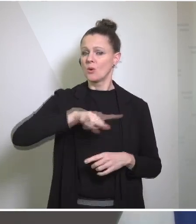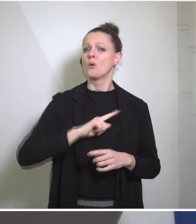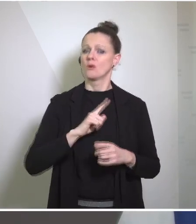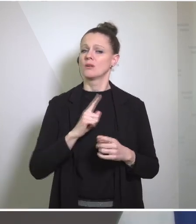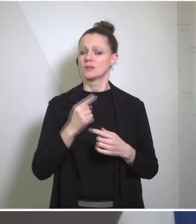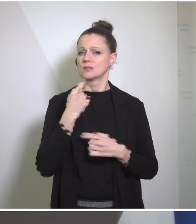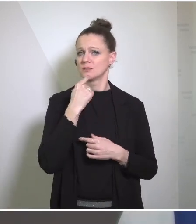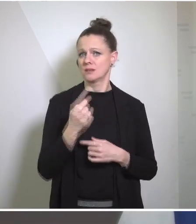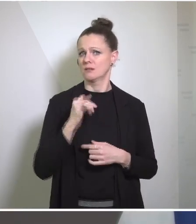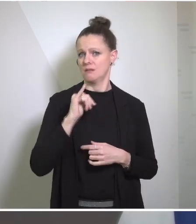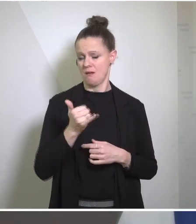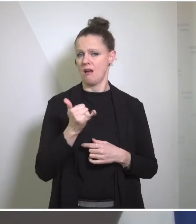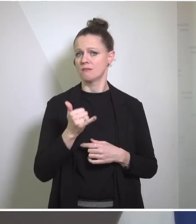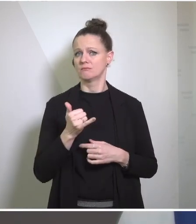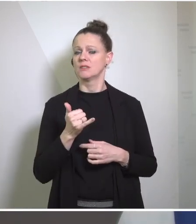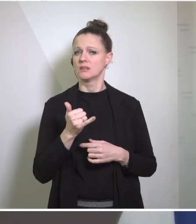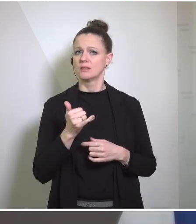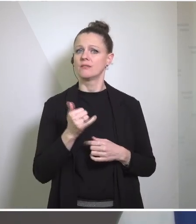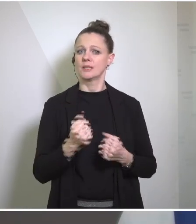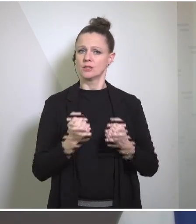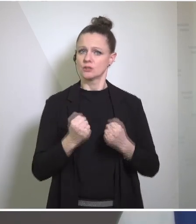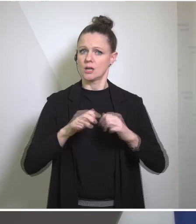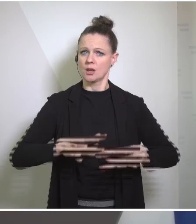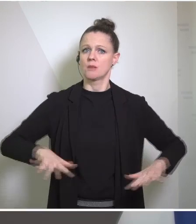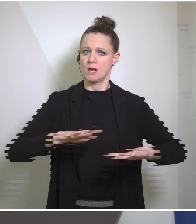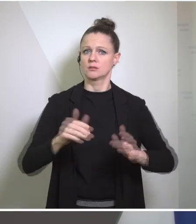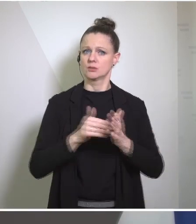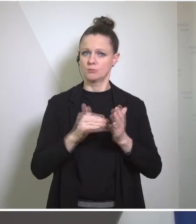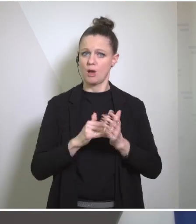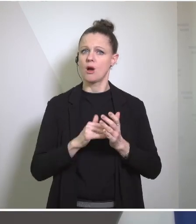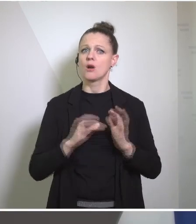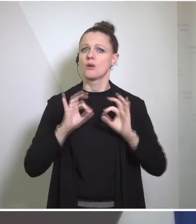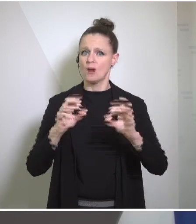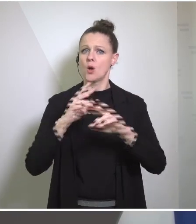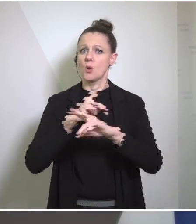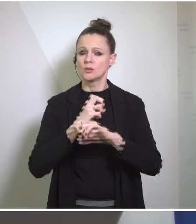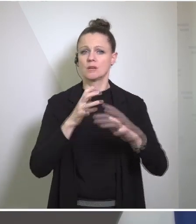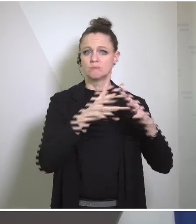illustrates a strong and solid foundation on which the Austrian-American strategic partnership is